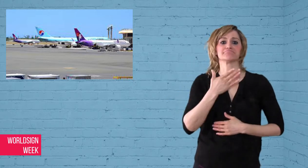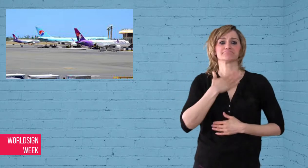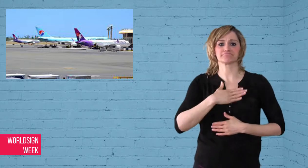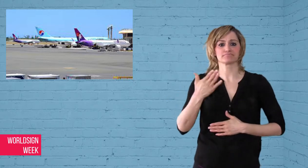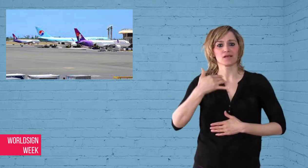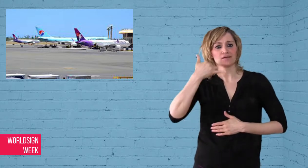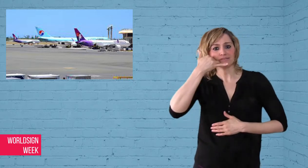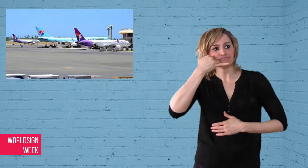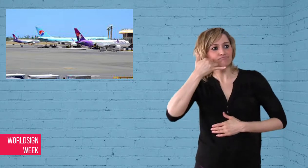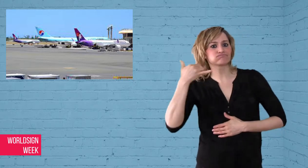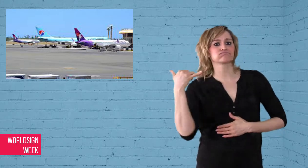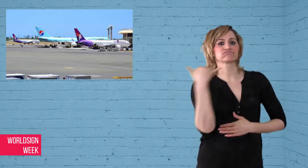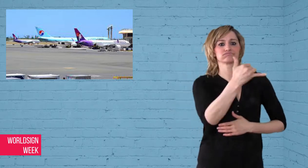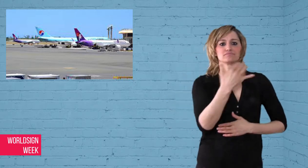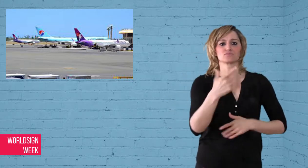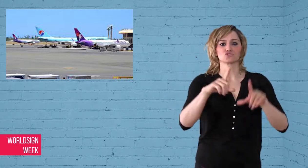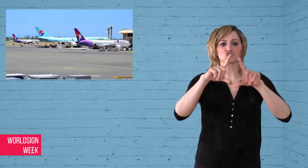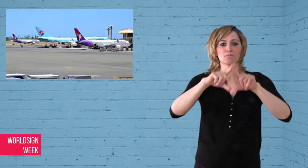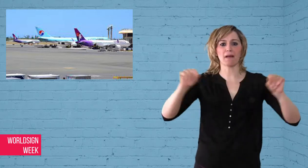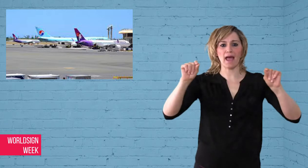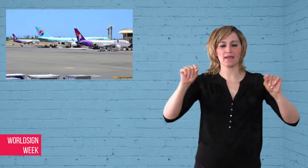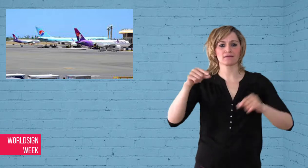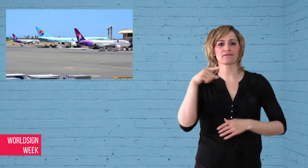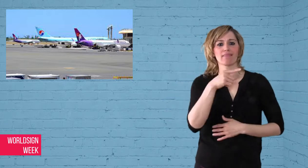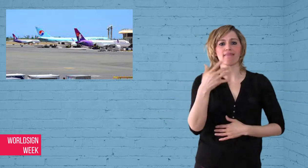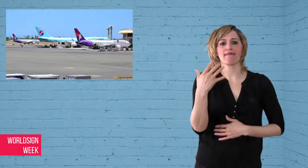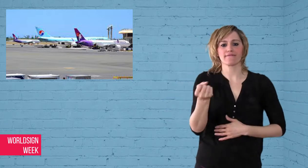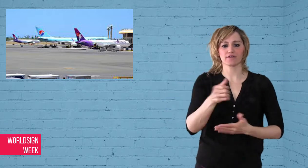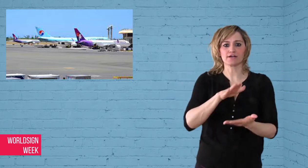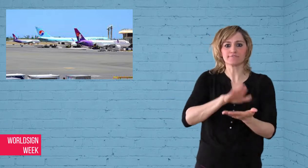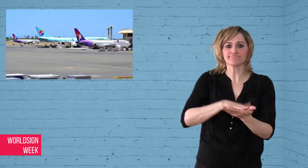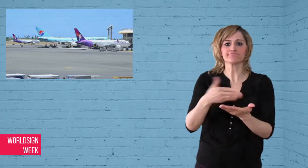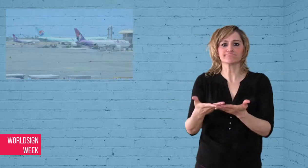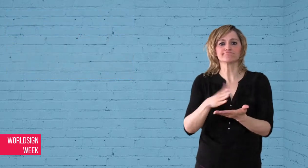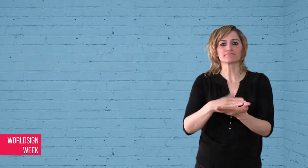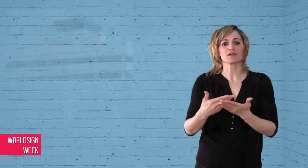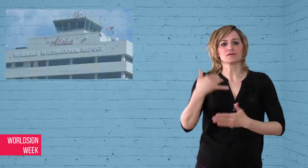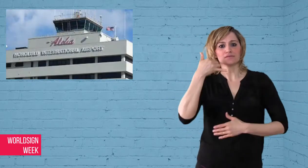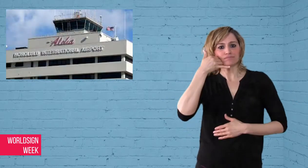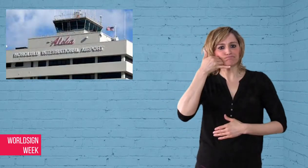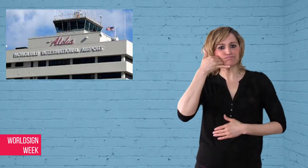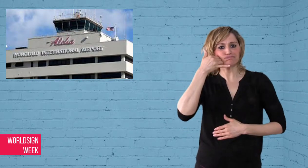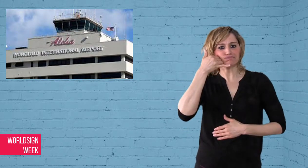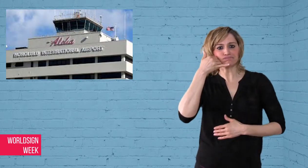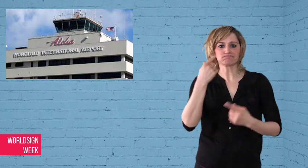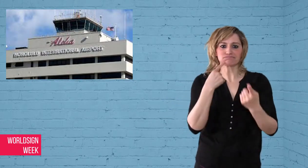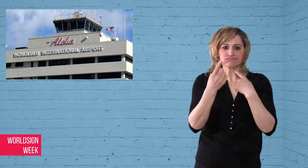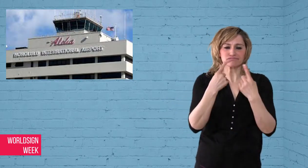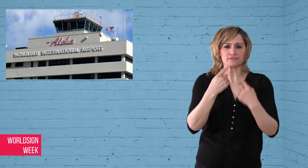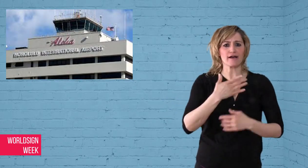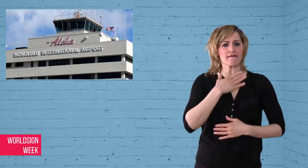hearing Japanese translator on the